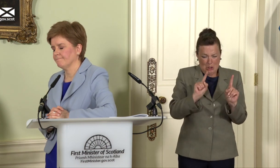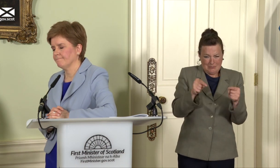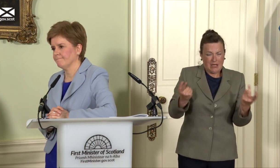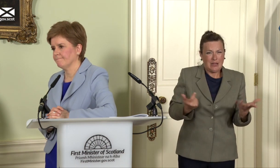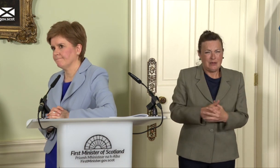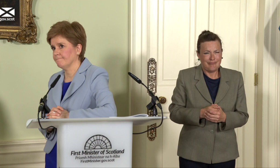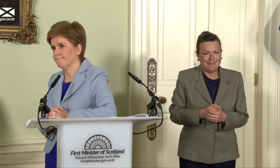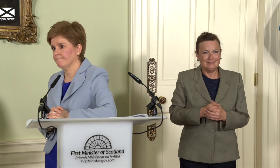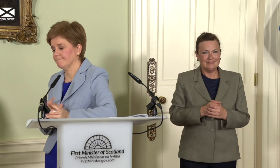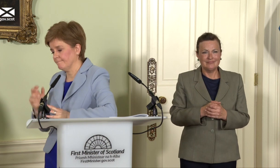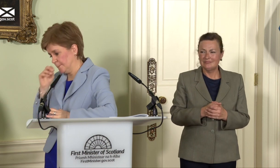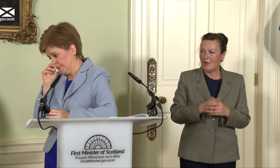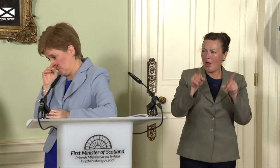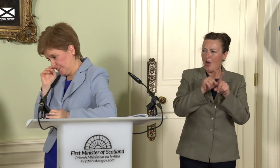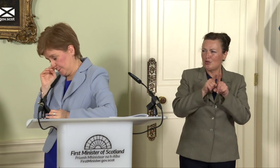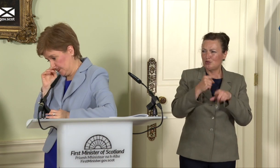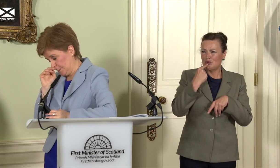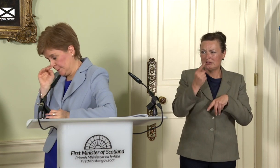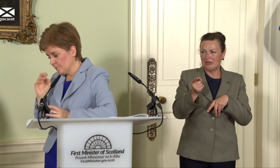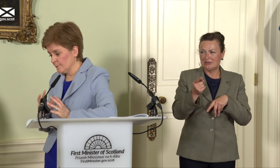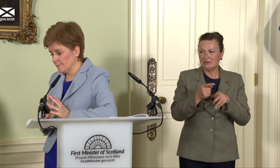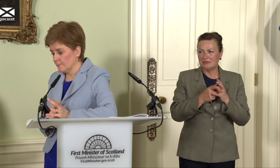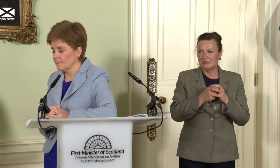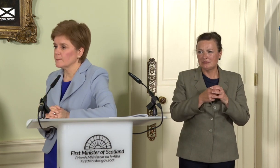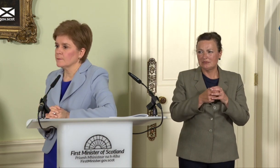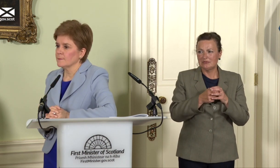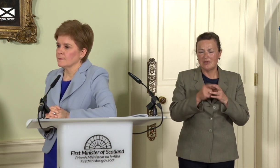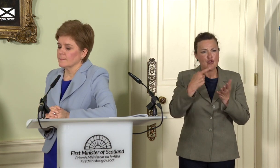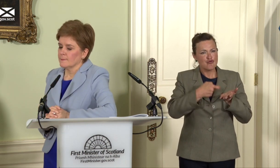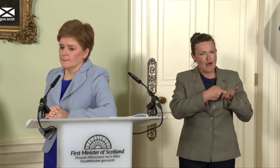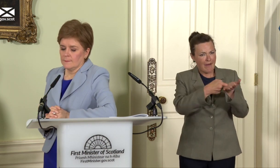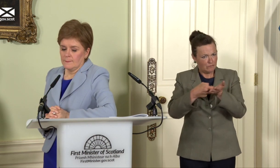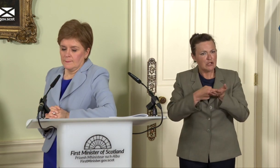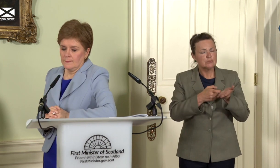recognise that any referendum result would have to be recognised internationally, but the first